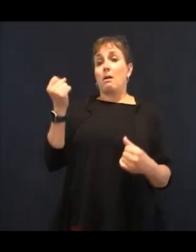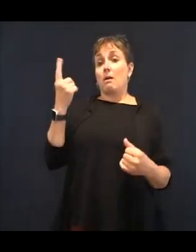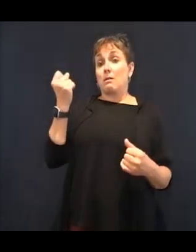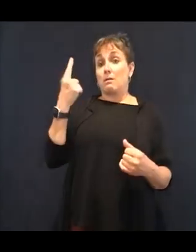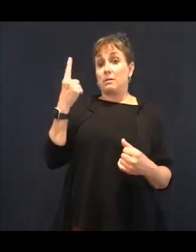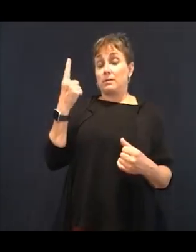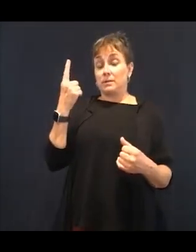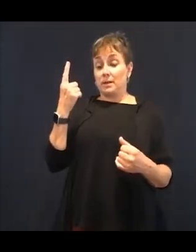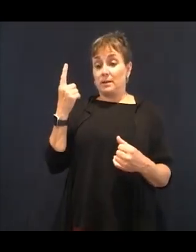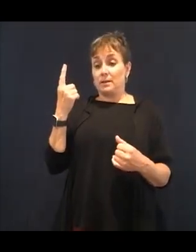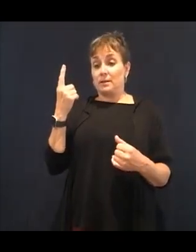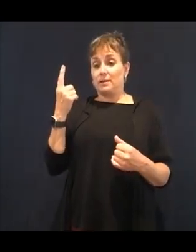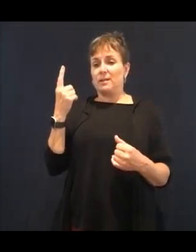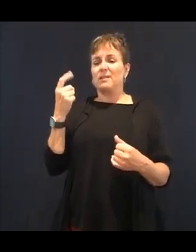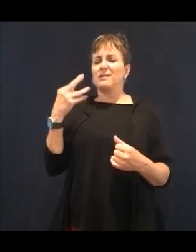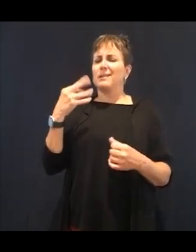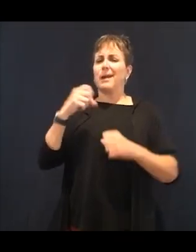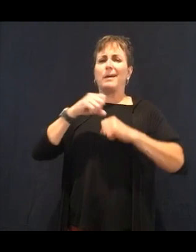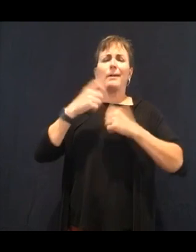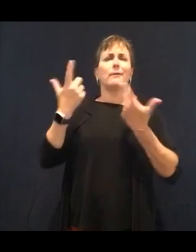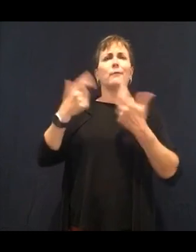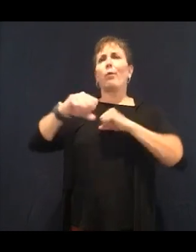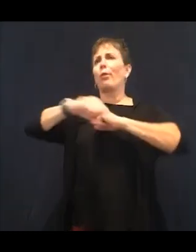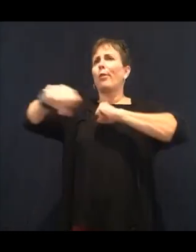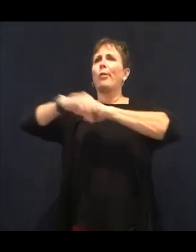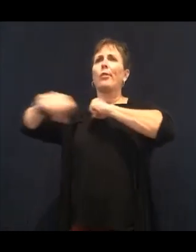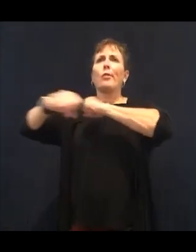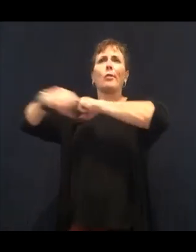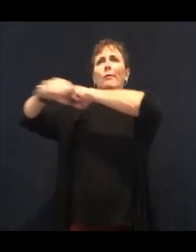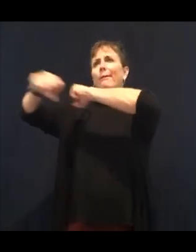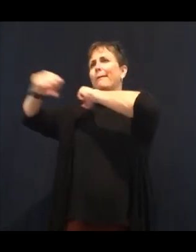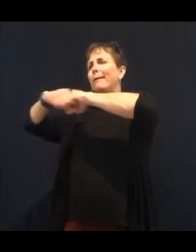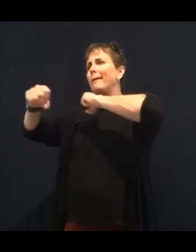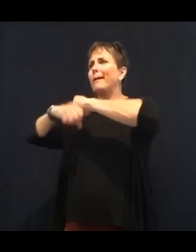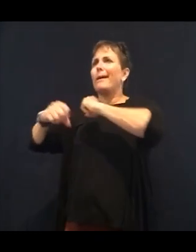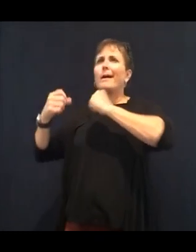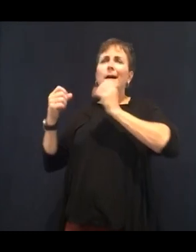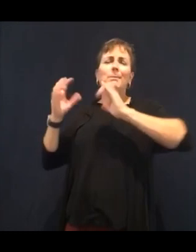it when I get to see things like this. Right. And some of